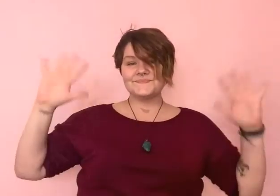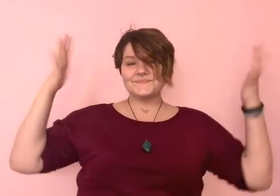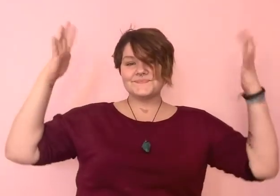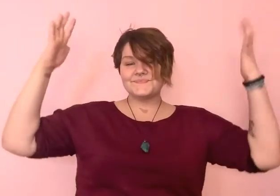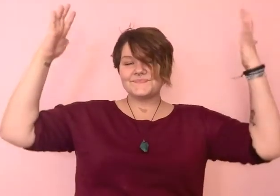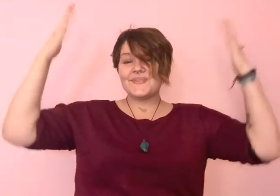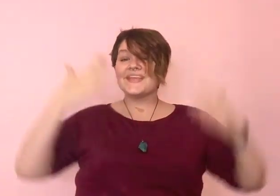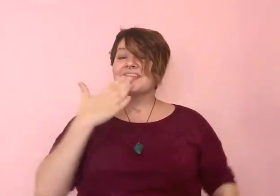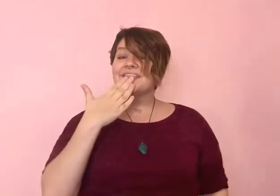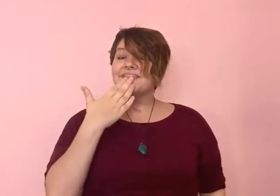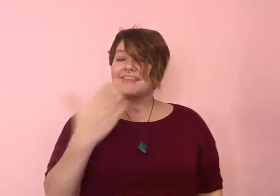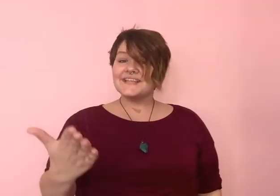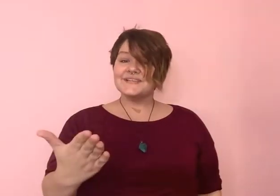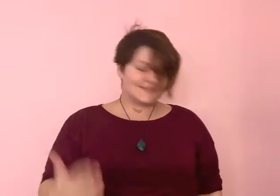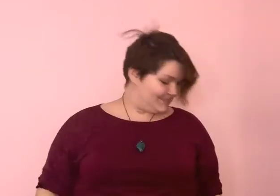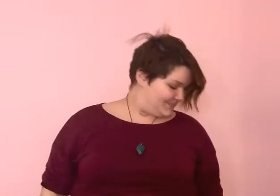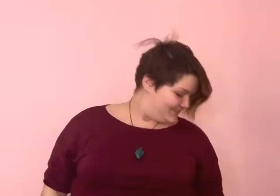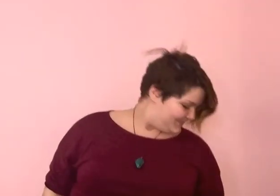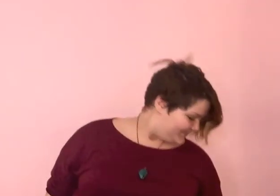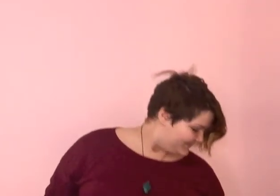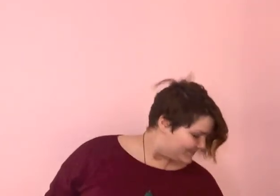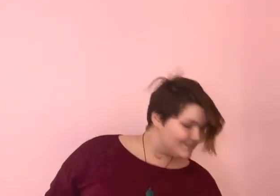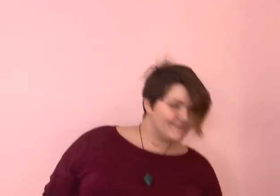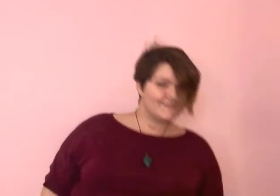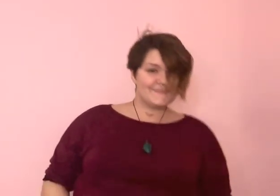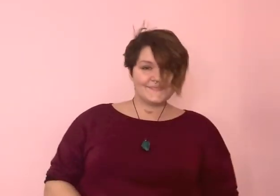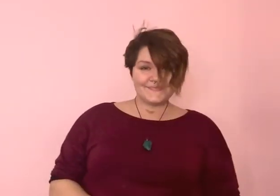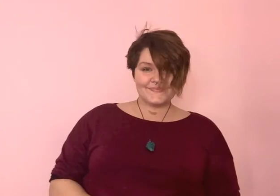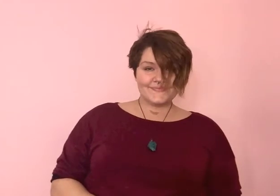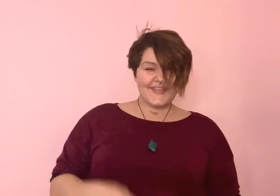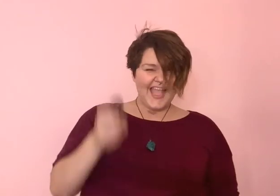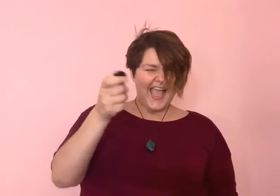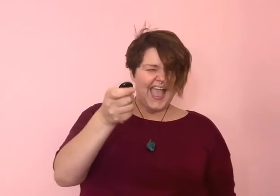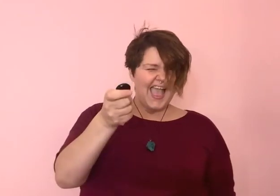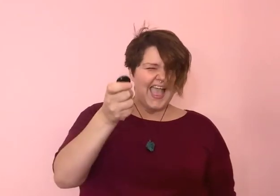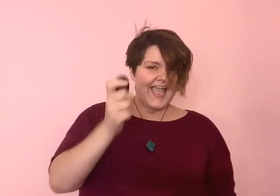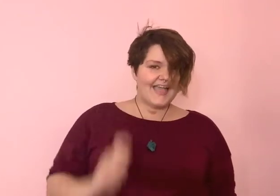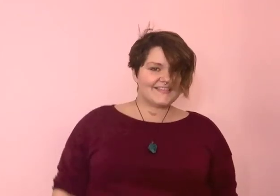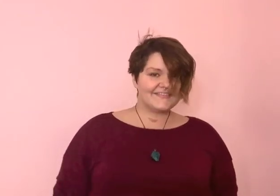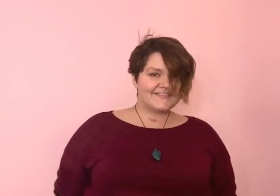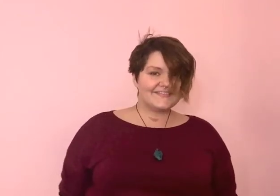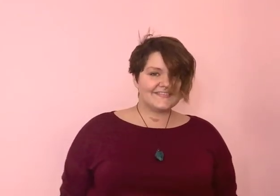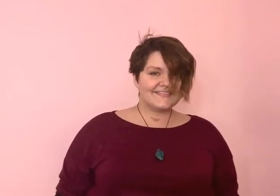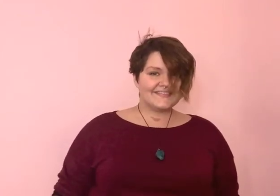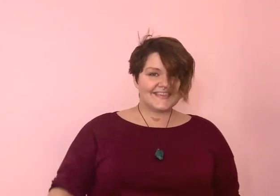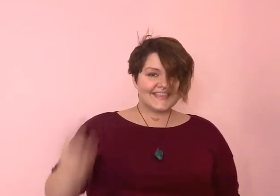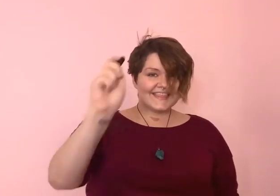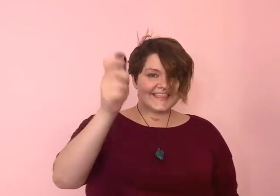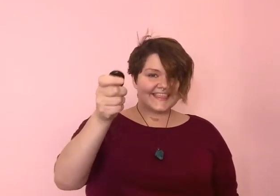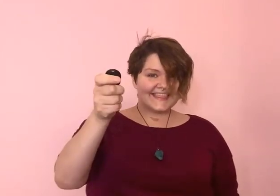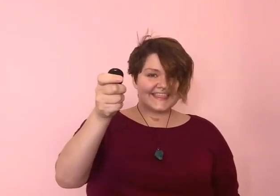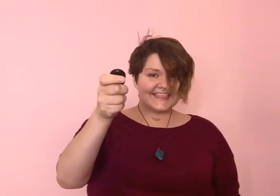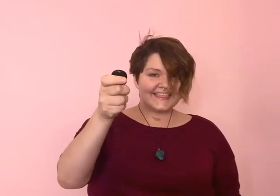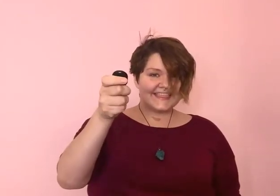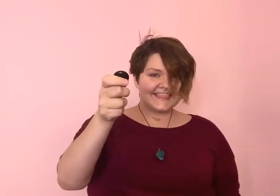Thank you! *attempts to turn off the camera with a wink* *fails* *clicks* *fades to black*